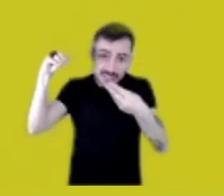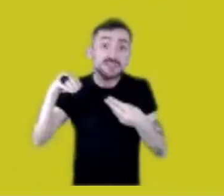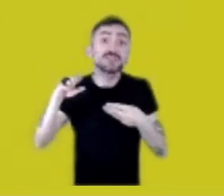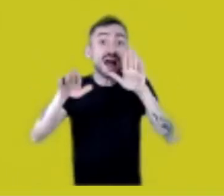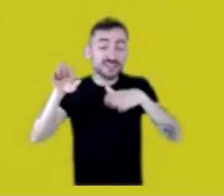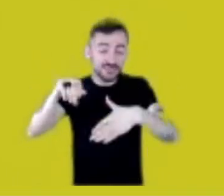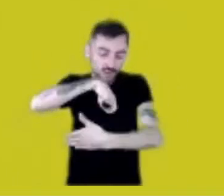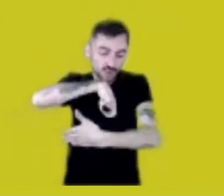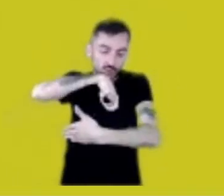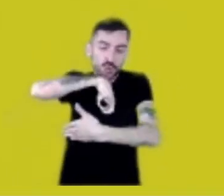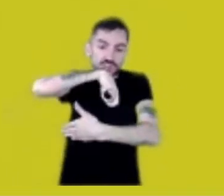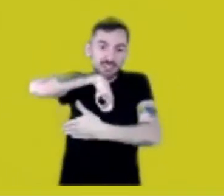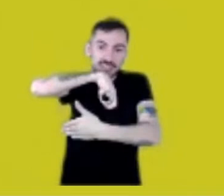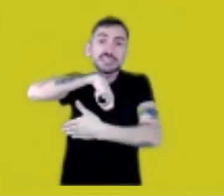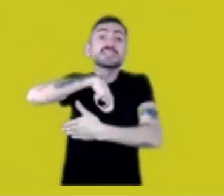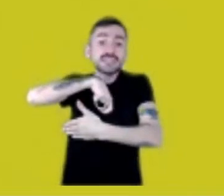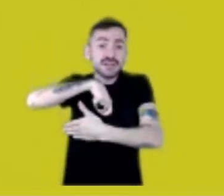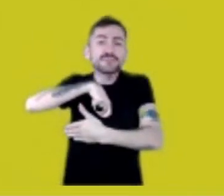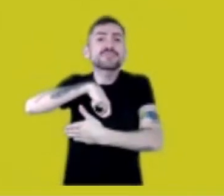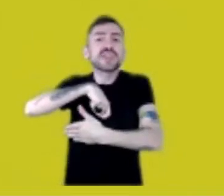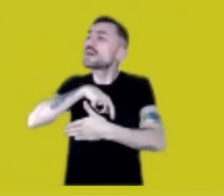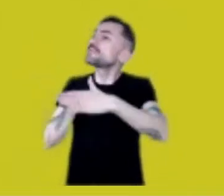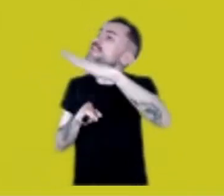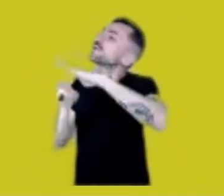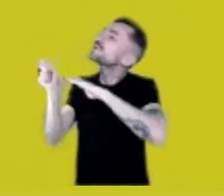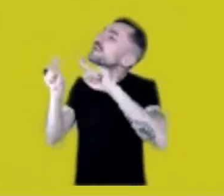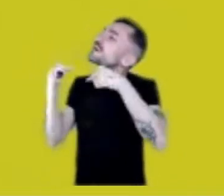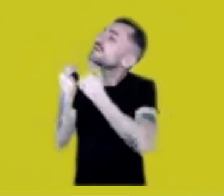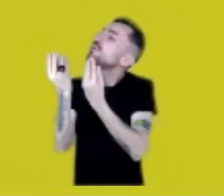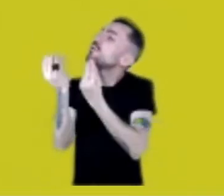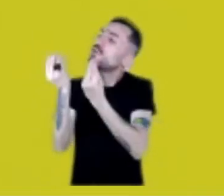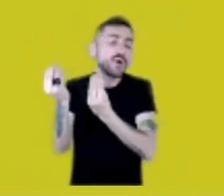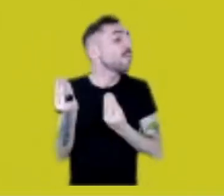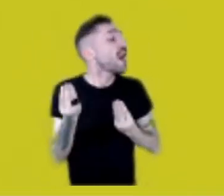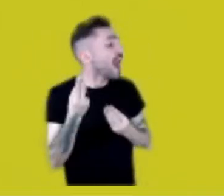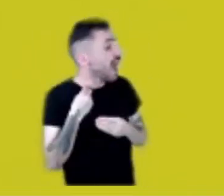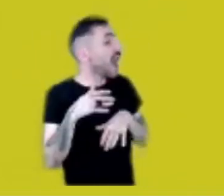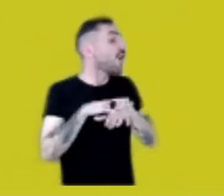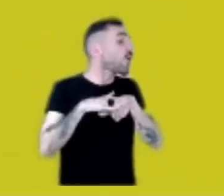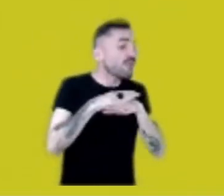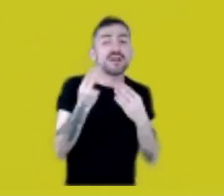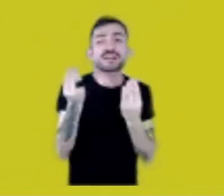and she asks, “How was the meeting?” “Well, we need to decide this and that